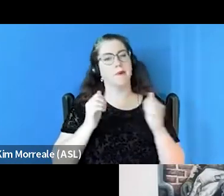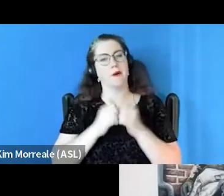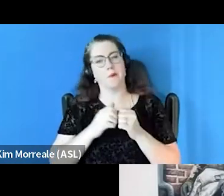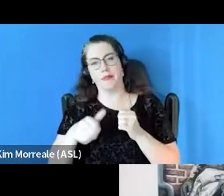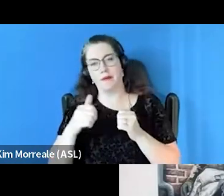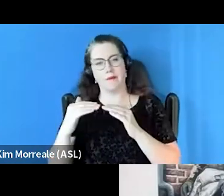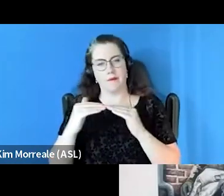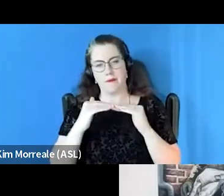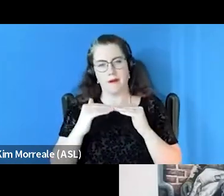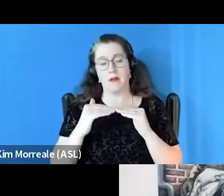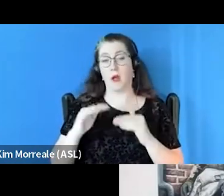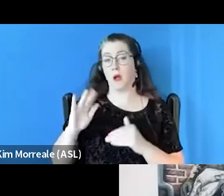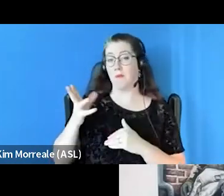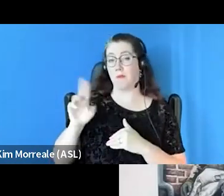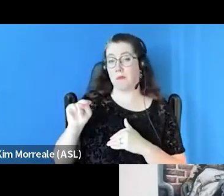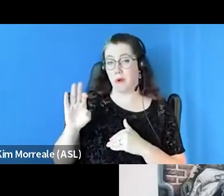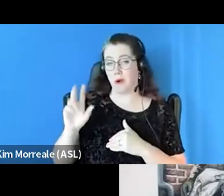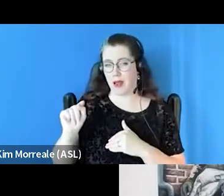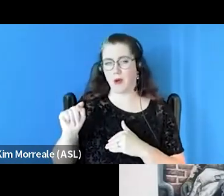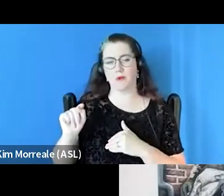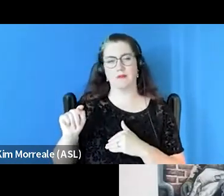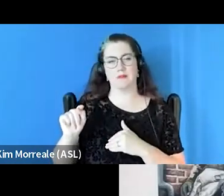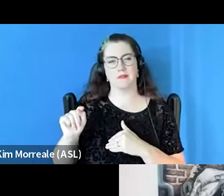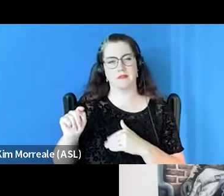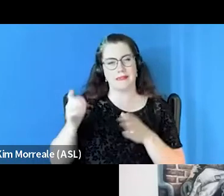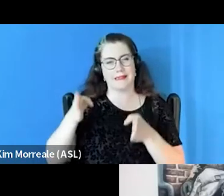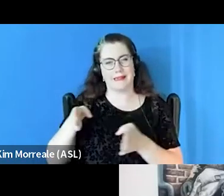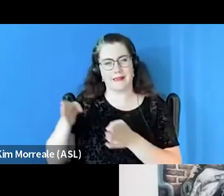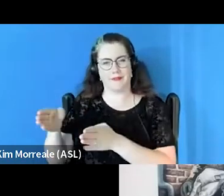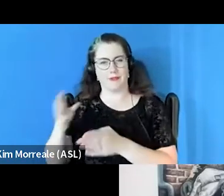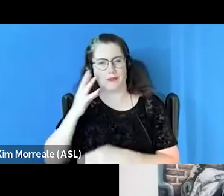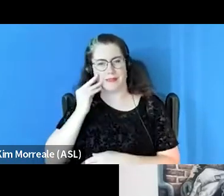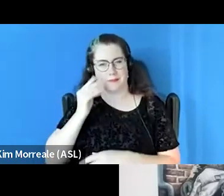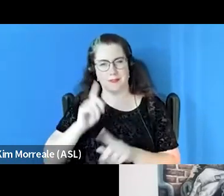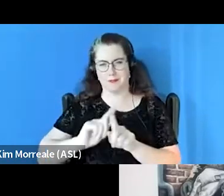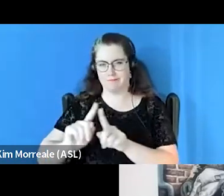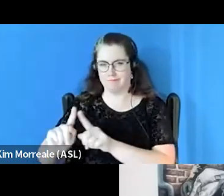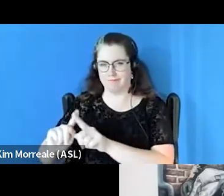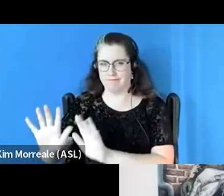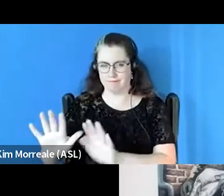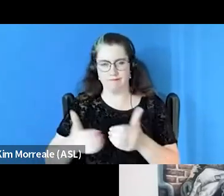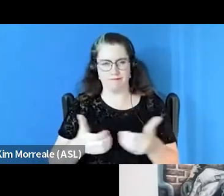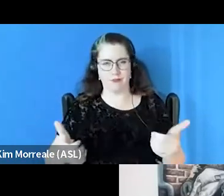whereas the burnout could be a very individual experience. So I'm glad that that was brought up.